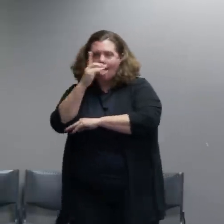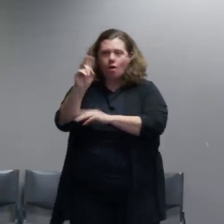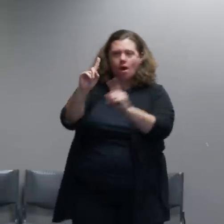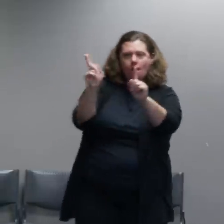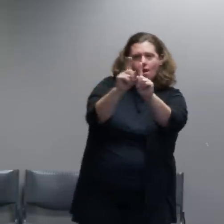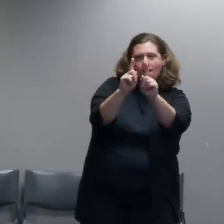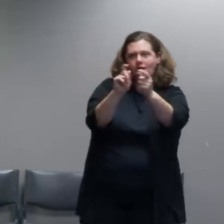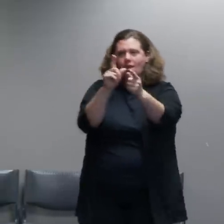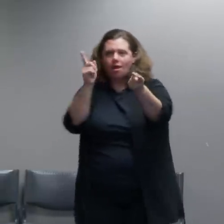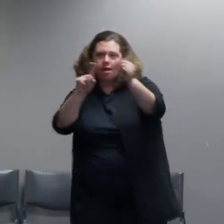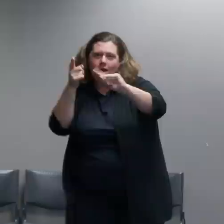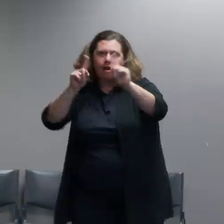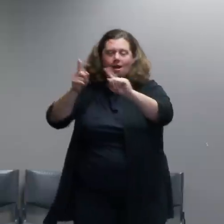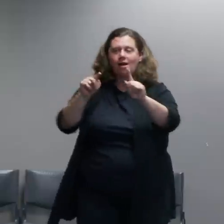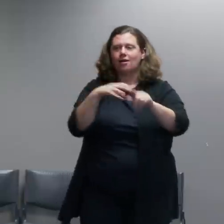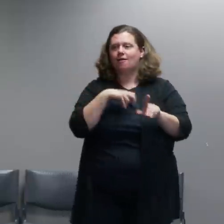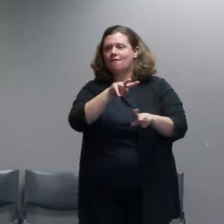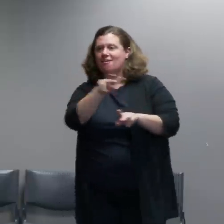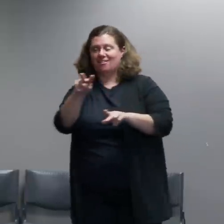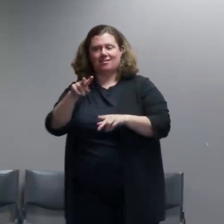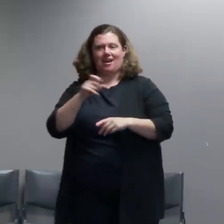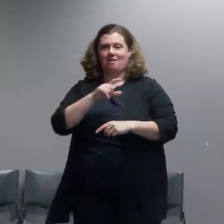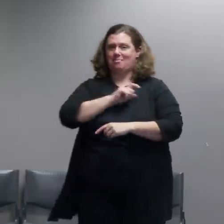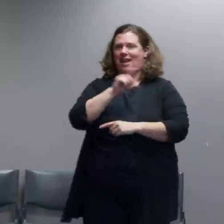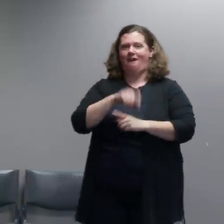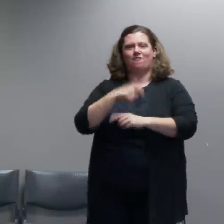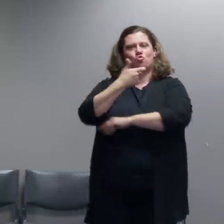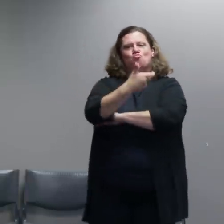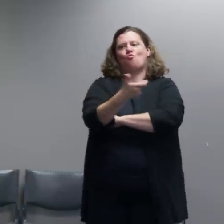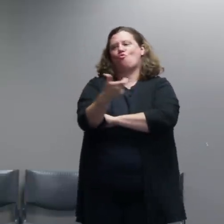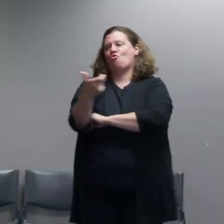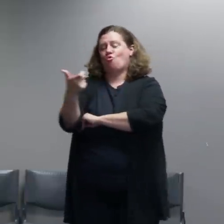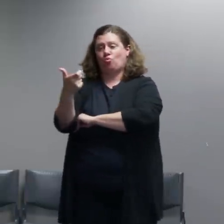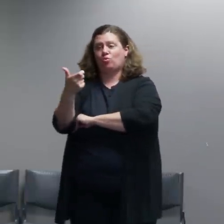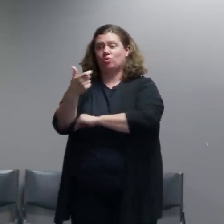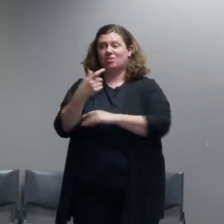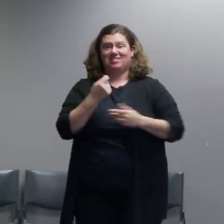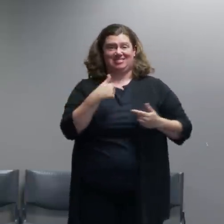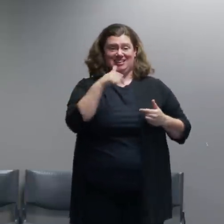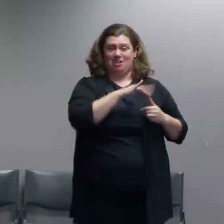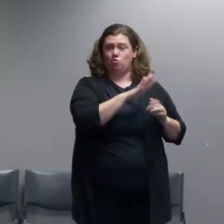police action because we are still bound by the rules and just because it's chaotic doesn't mean that